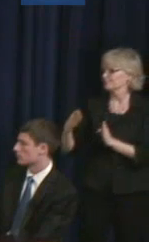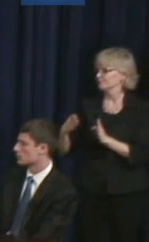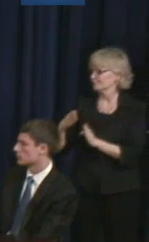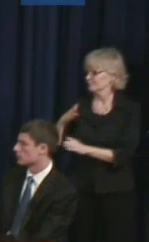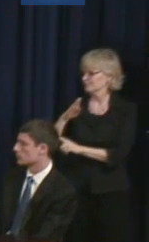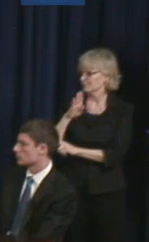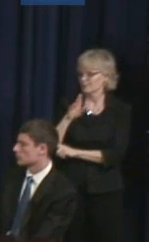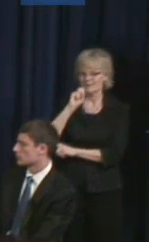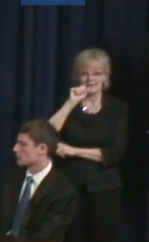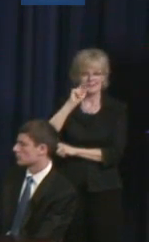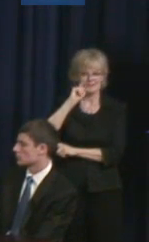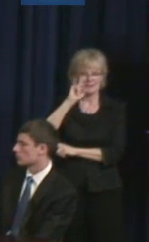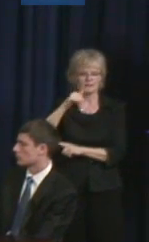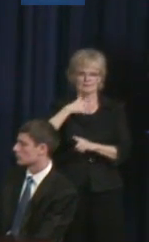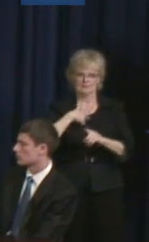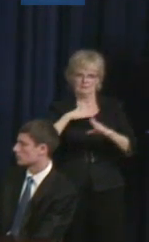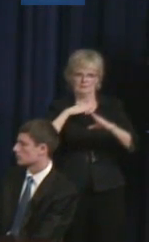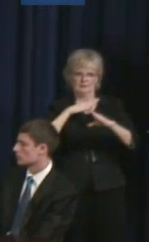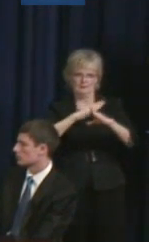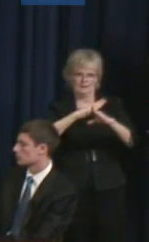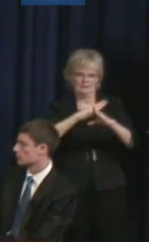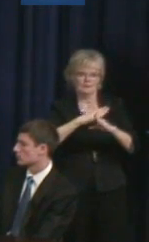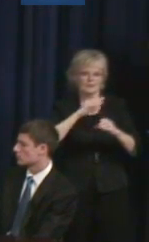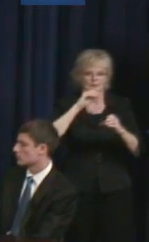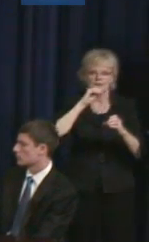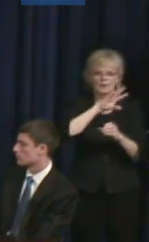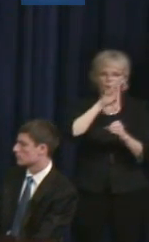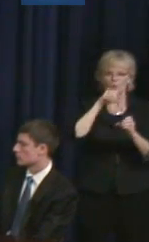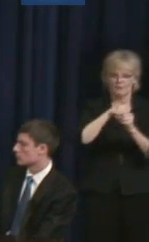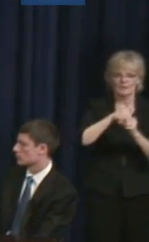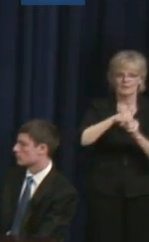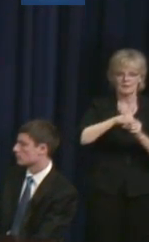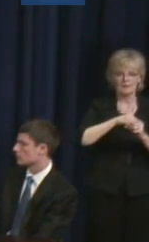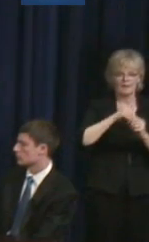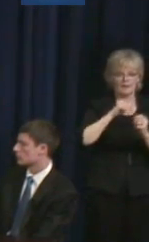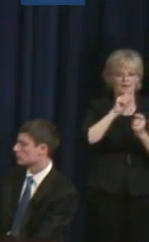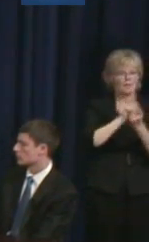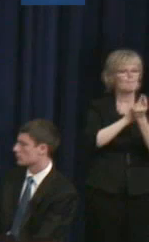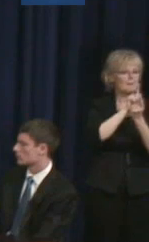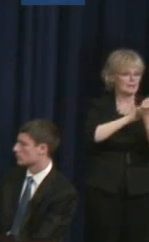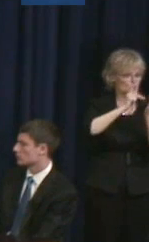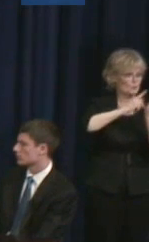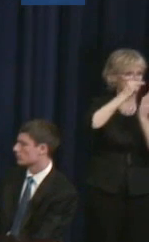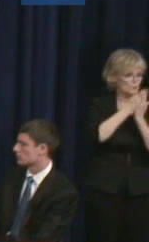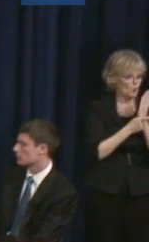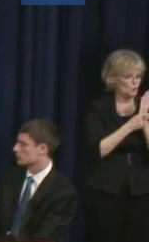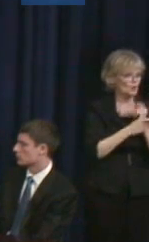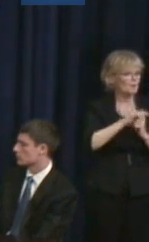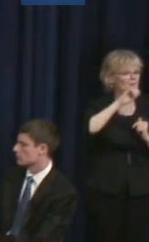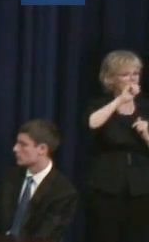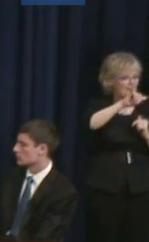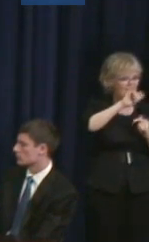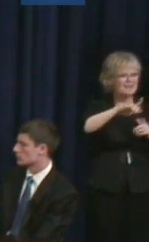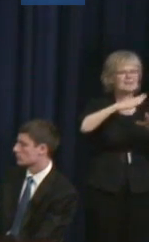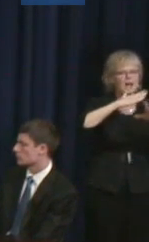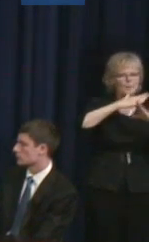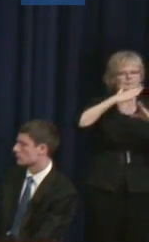in my work with the migraine program, and I think it's an obstacle that some of the other disability advocates